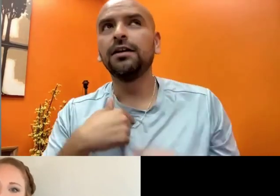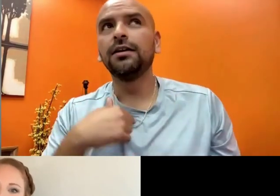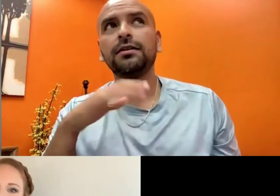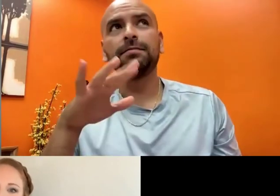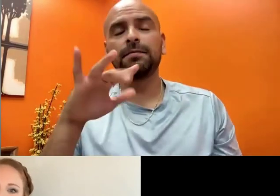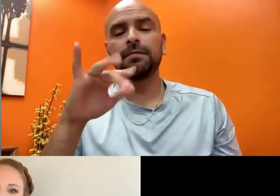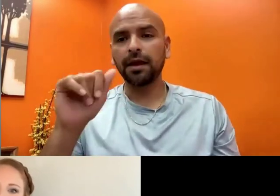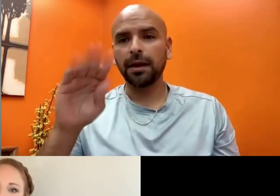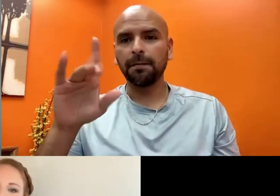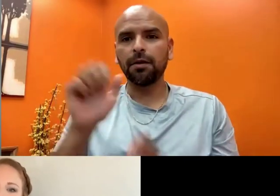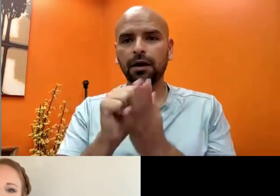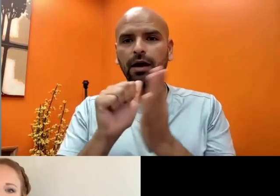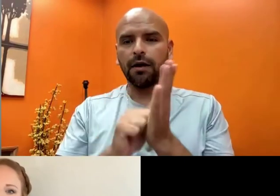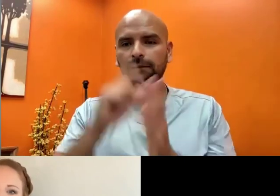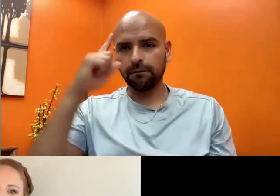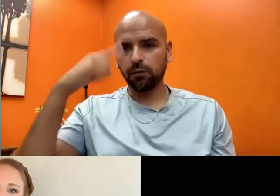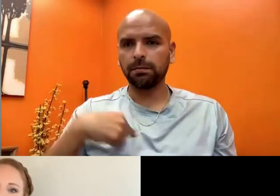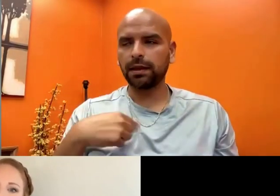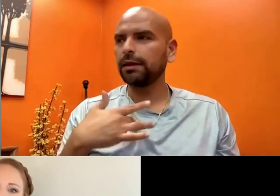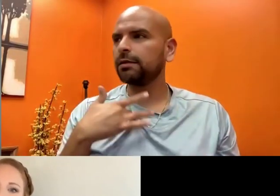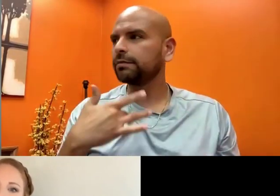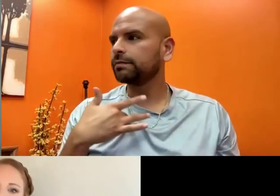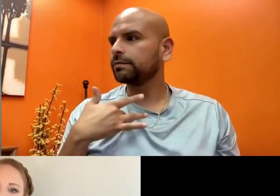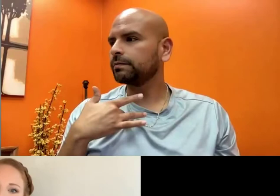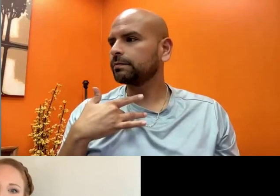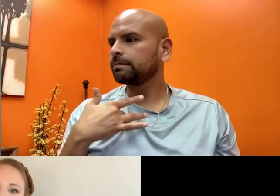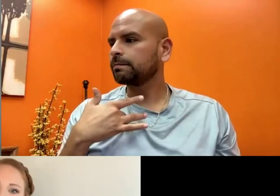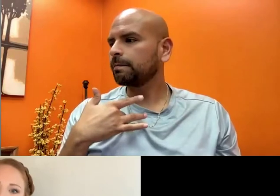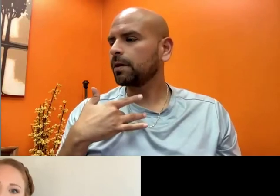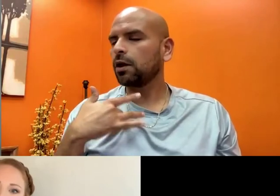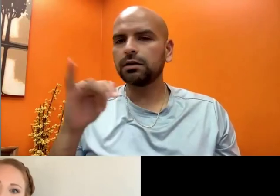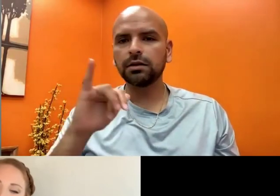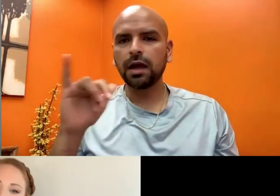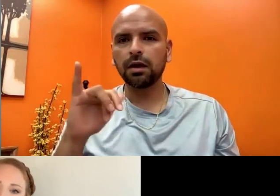Yeah, great question. I just seen ABLE account for me is just a